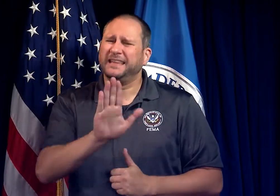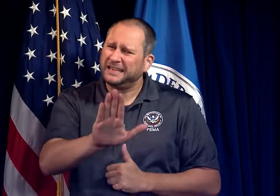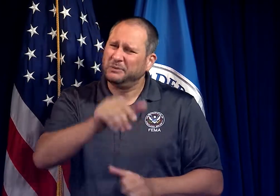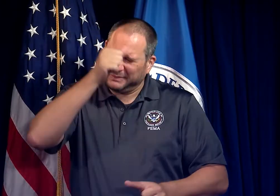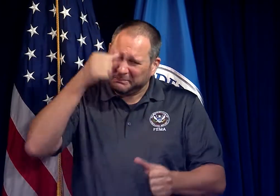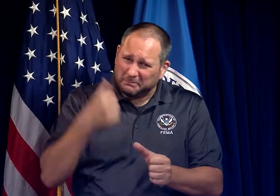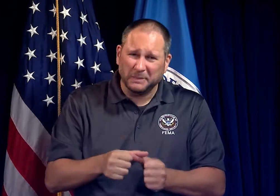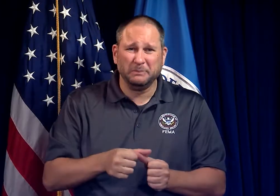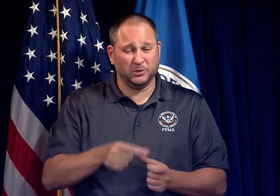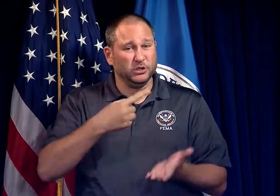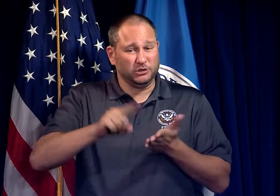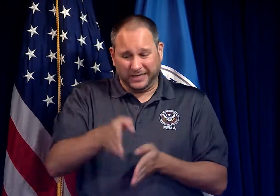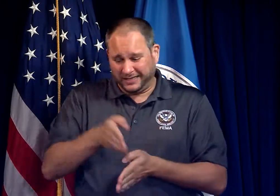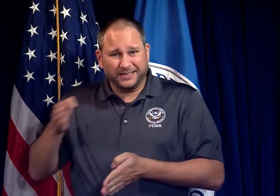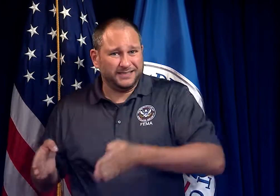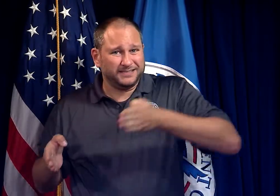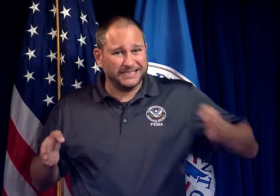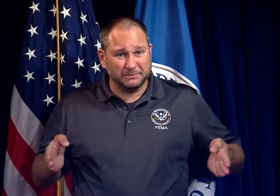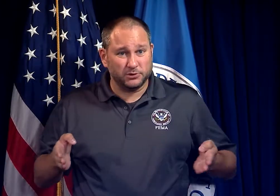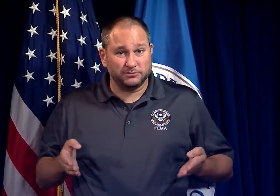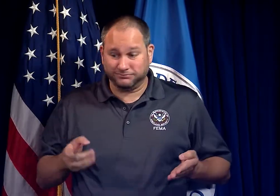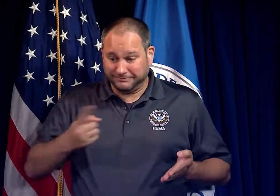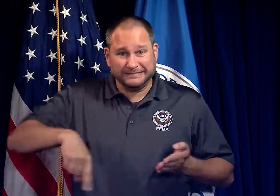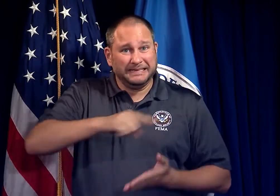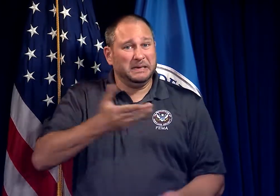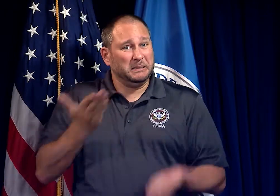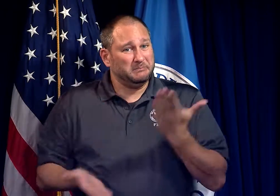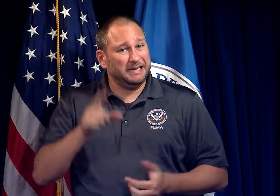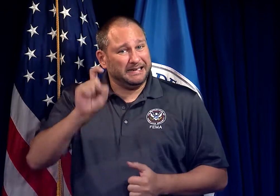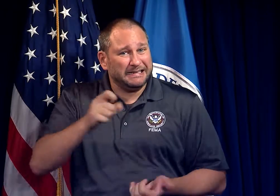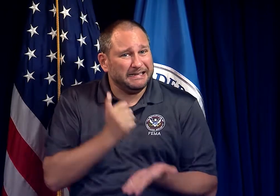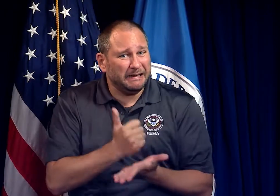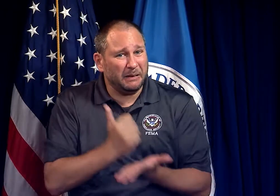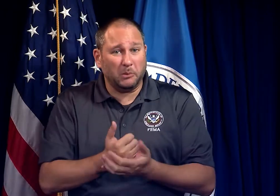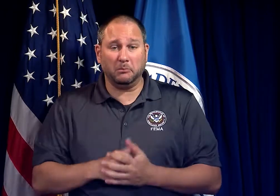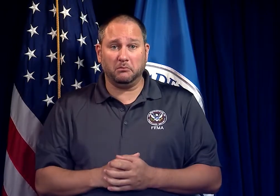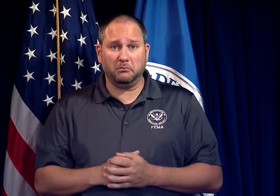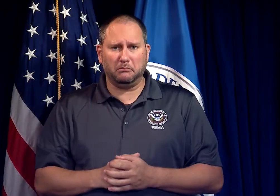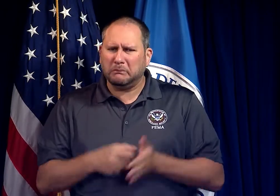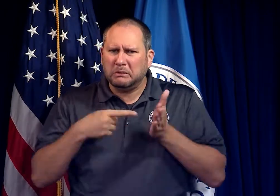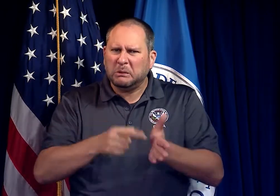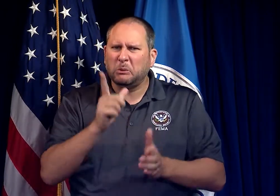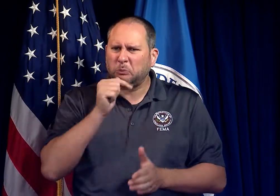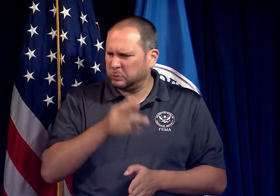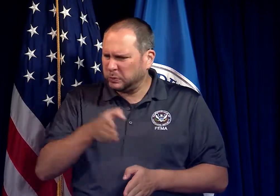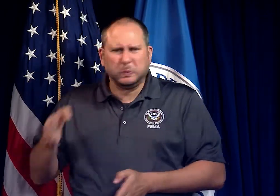Don’t forget to check on your neighbors who may require assistance,